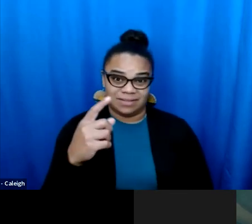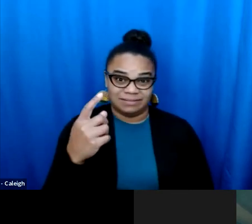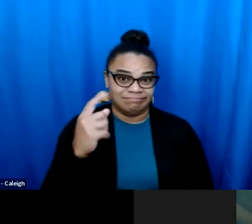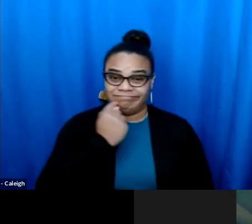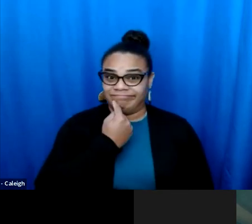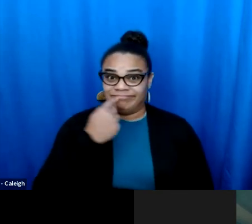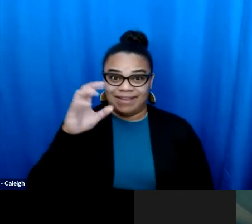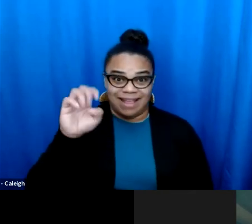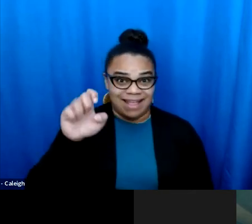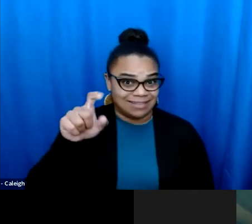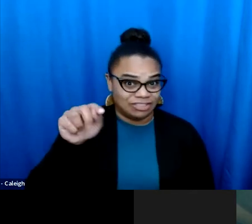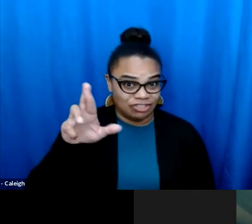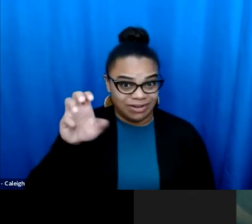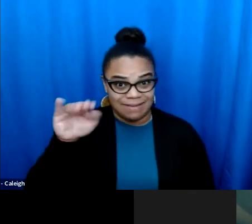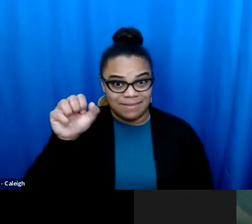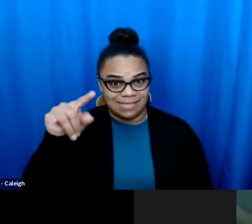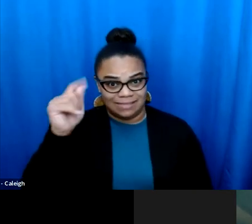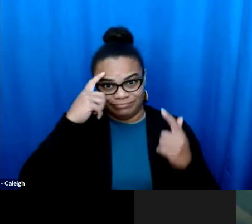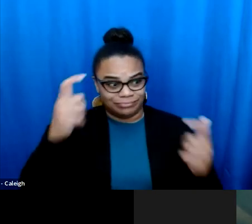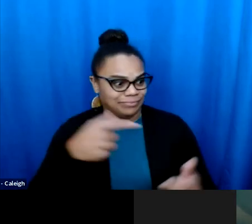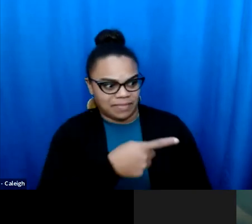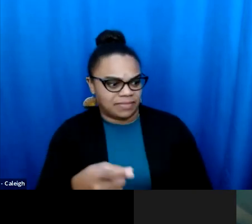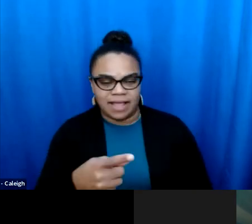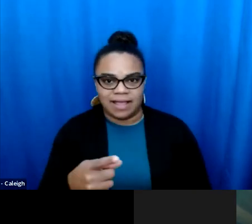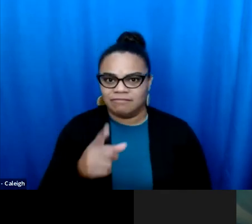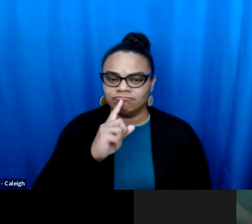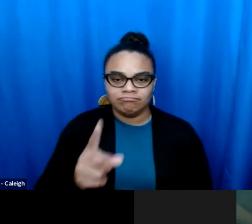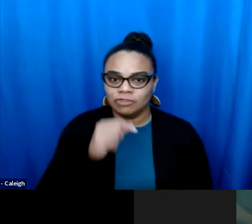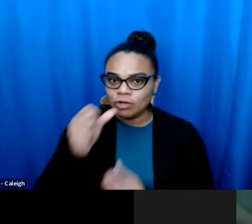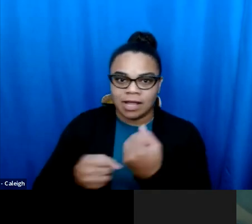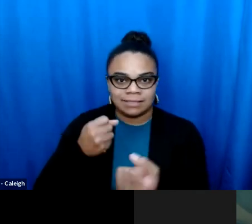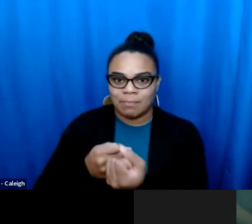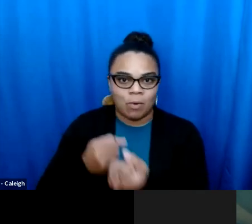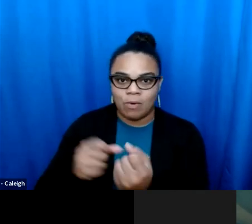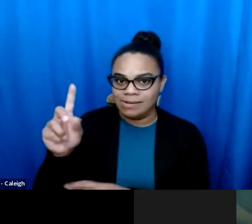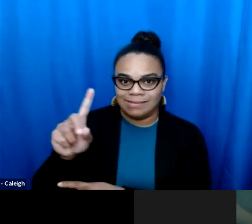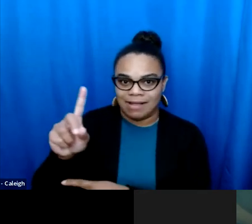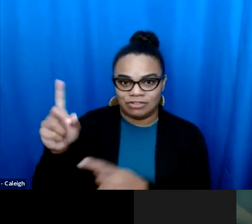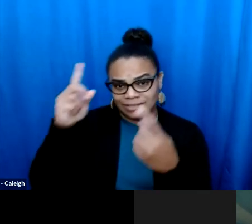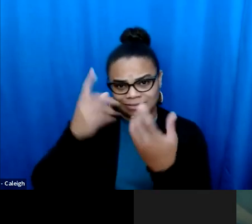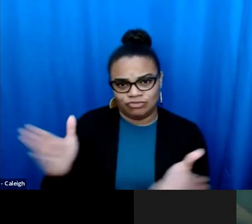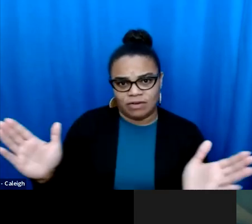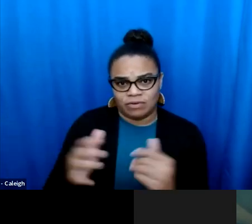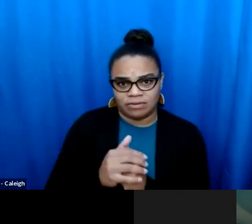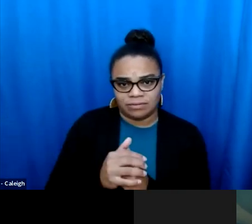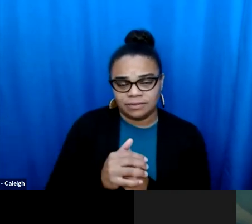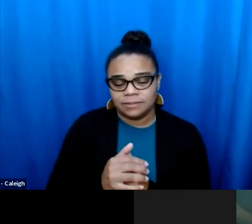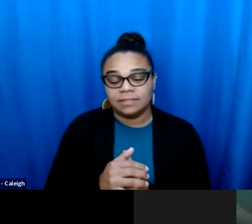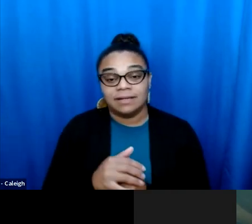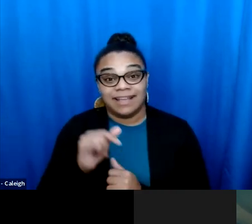fighting are directly tied to this. The biggest one is around voting rights. Because the extremists who brought